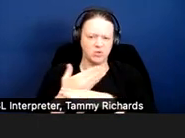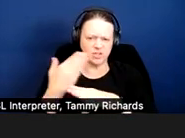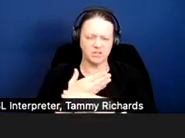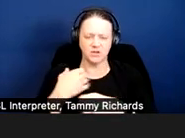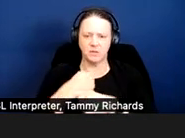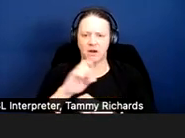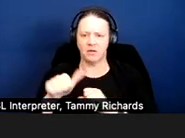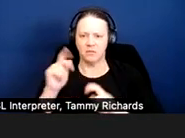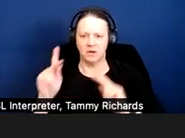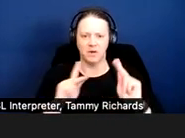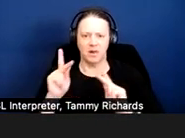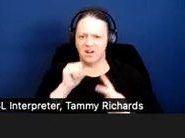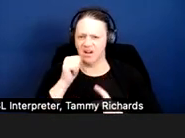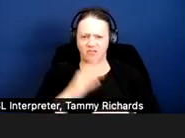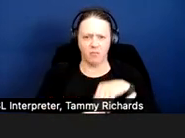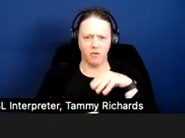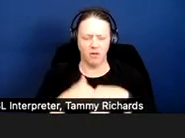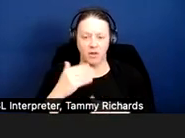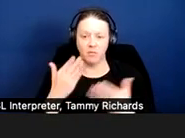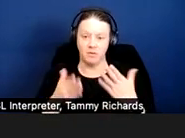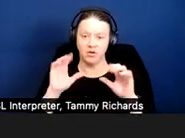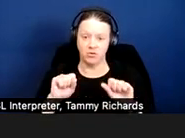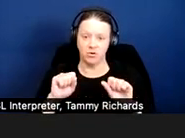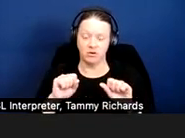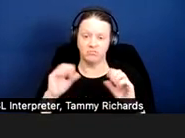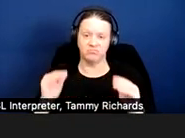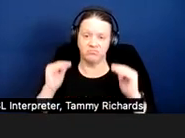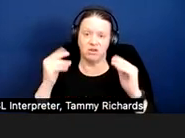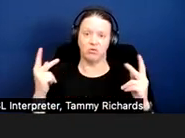They may even rise to the level of a lease violation.